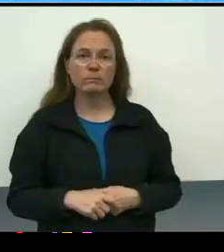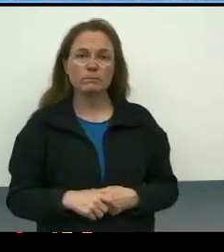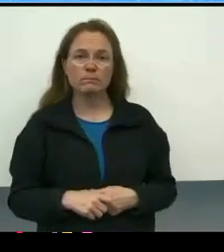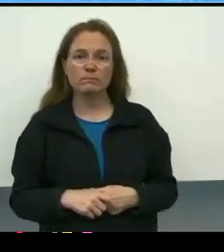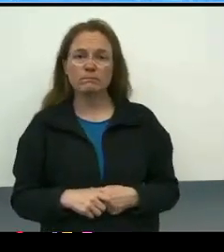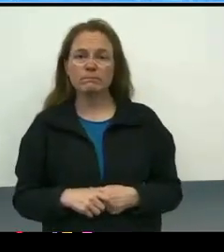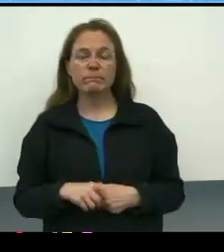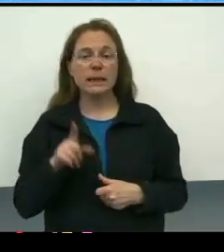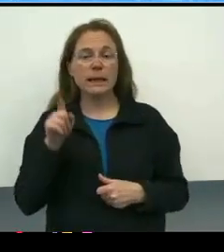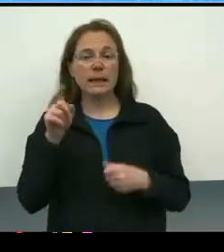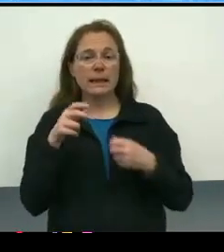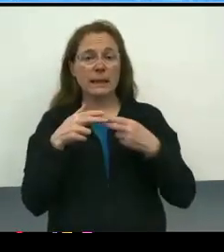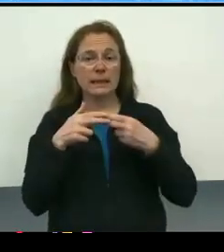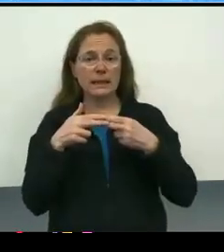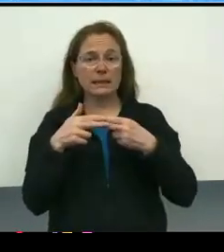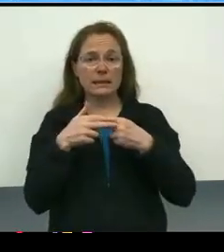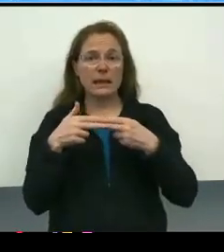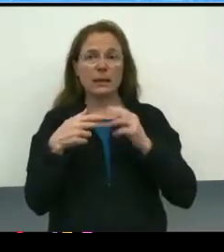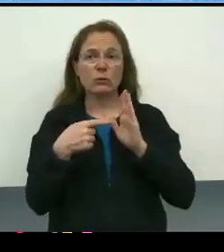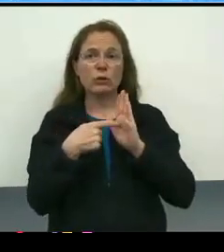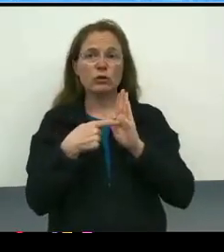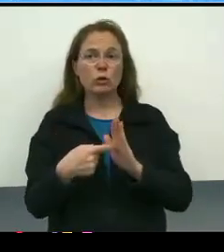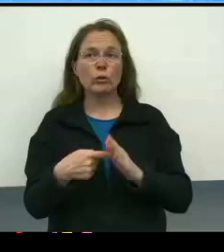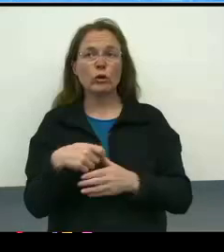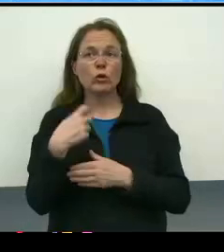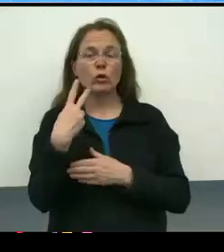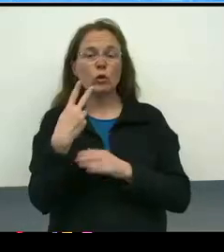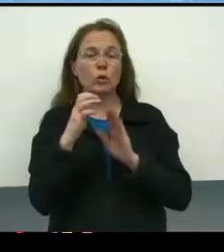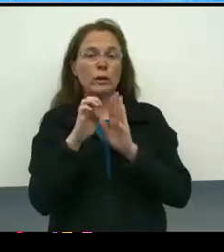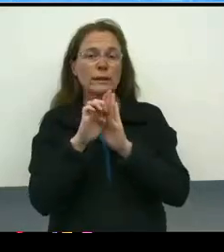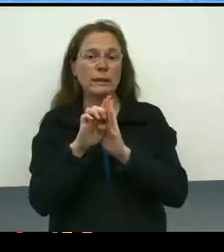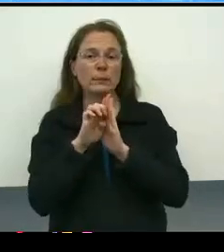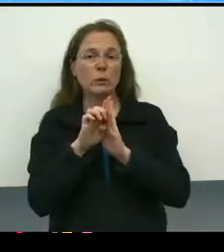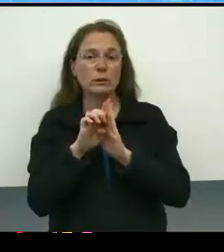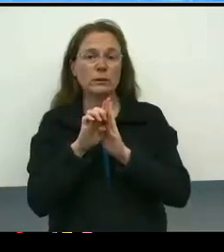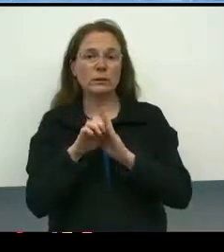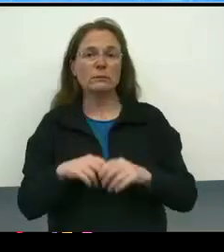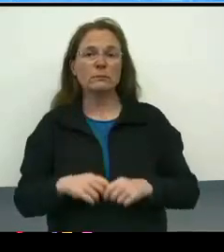This slide shows two samples of what may become,